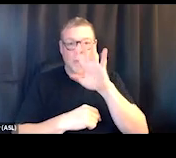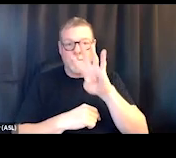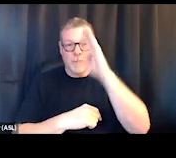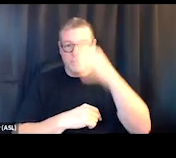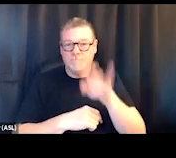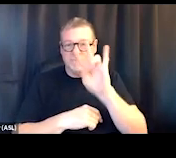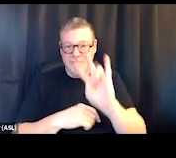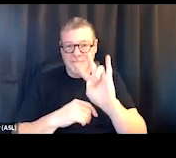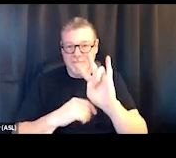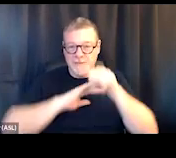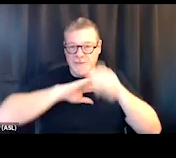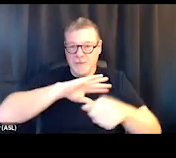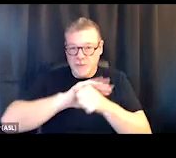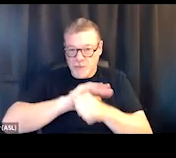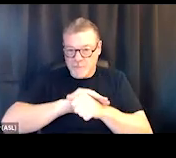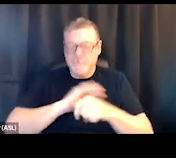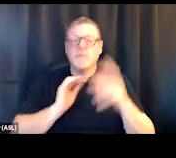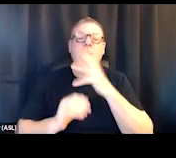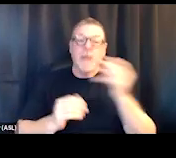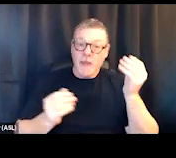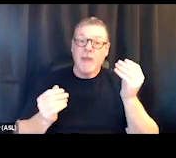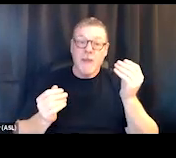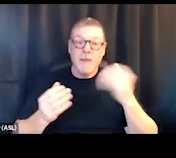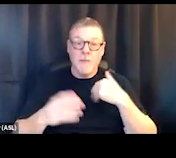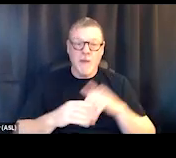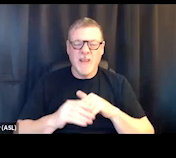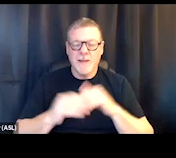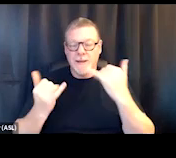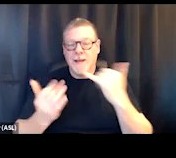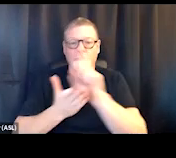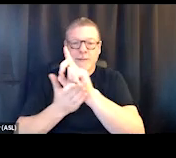that we're in the midst of designing and developing.